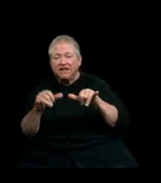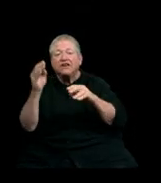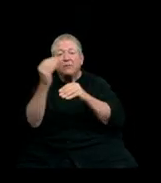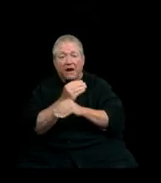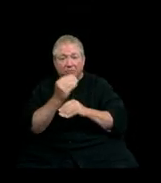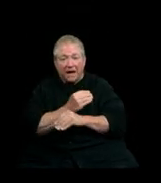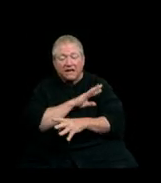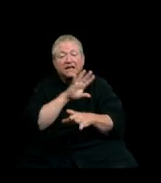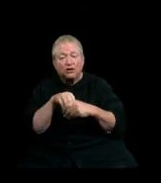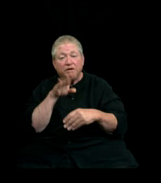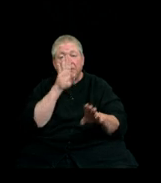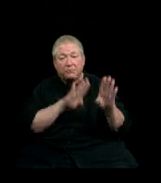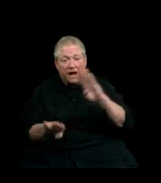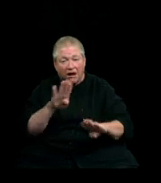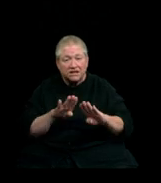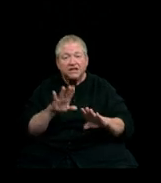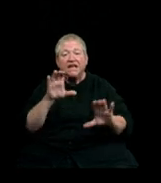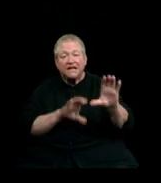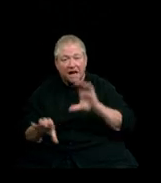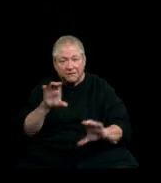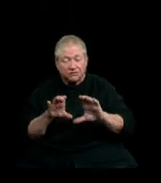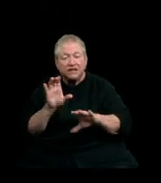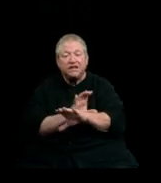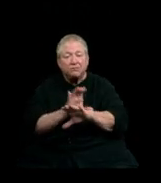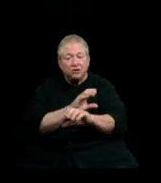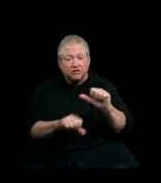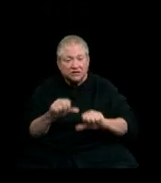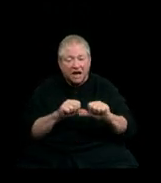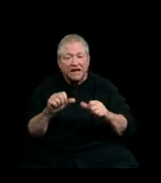including biology, chemistry, computer science, engineering,